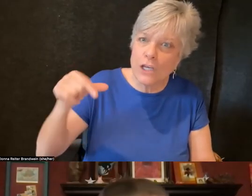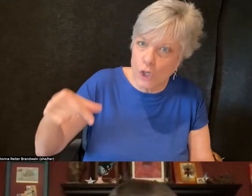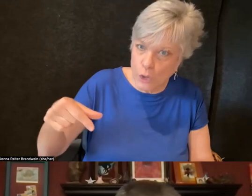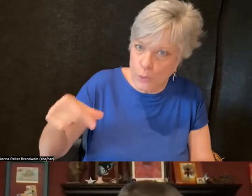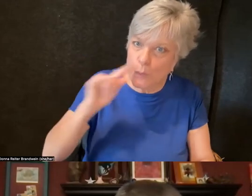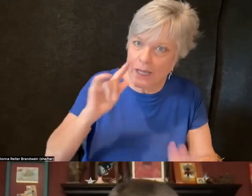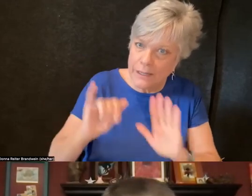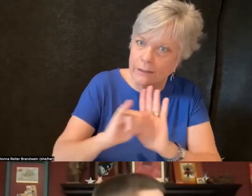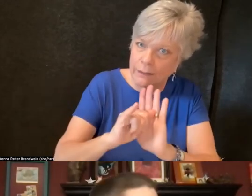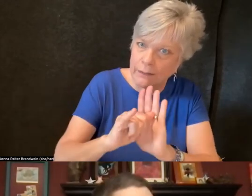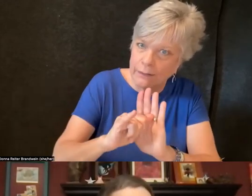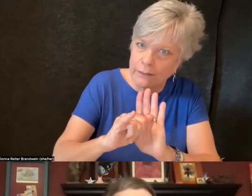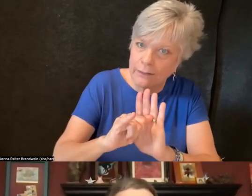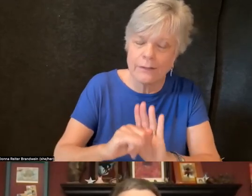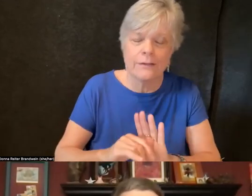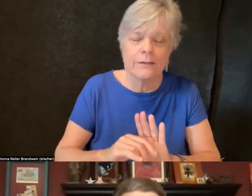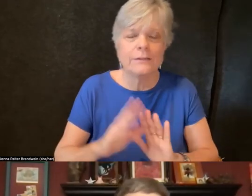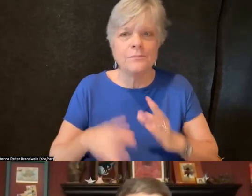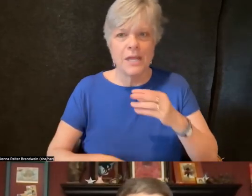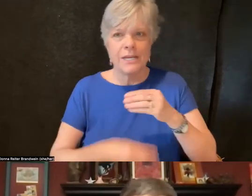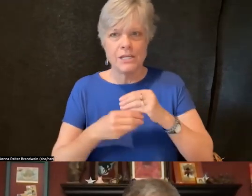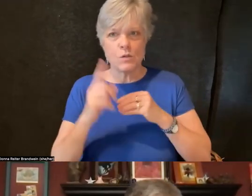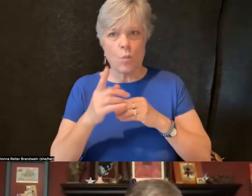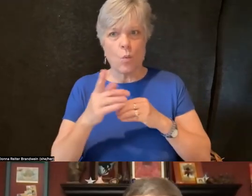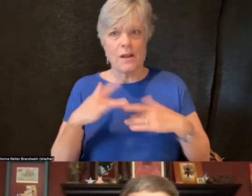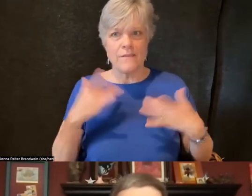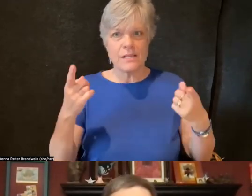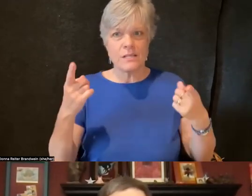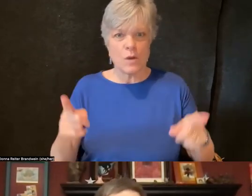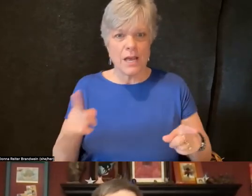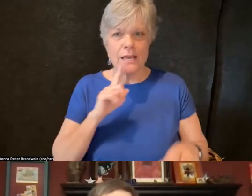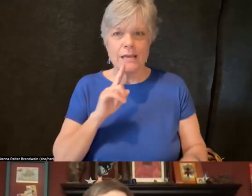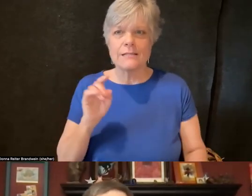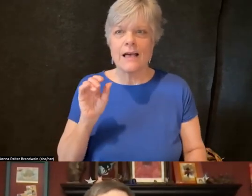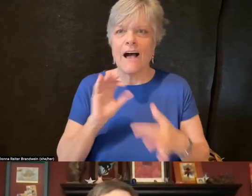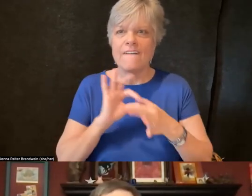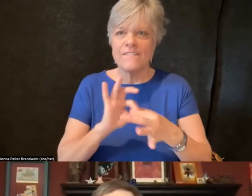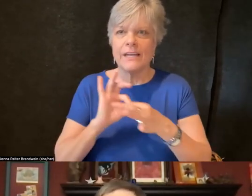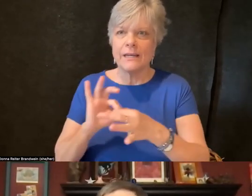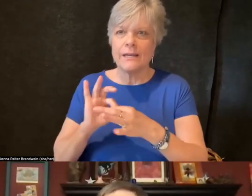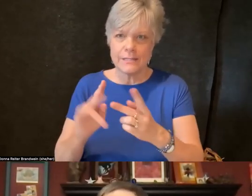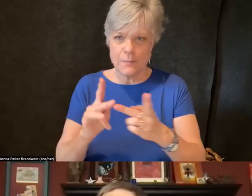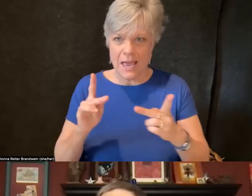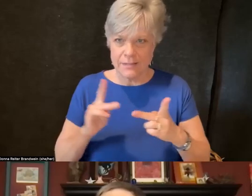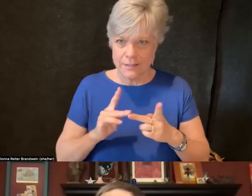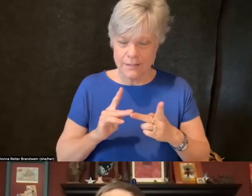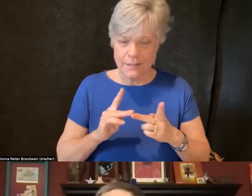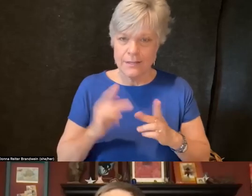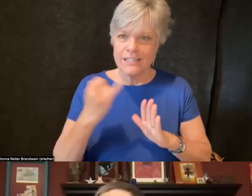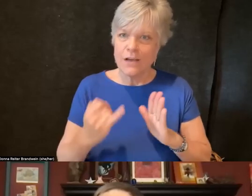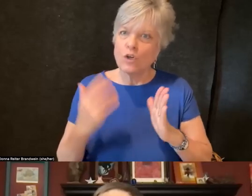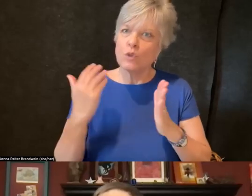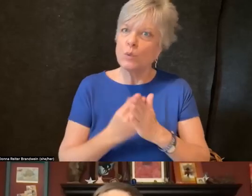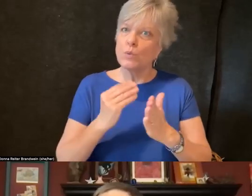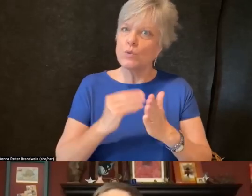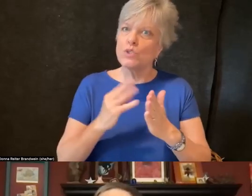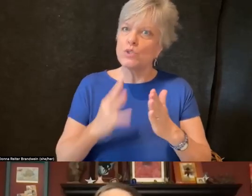one of the events we held is called Affinity Spaces, designed for new students coming into the university.